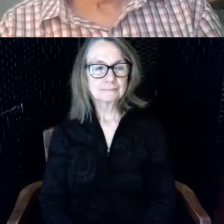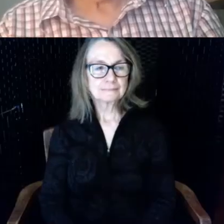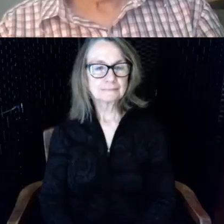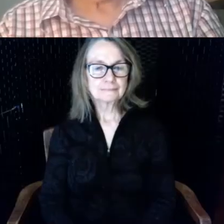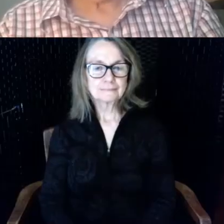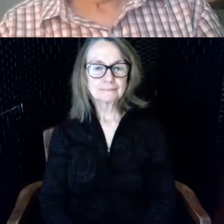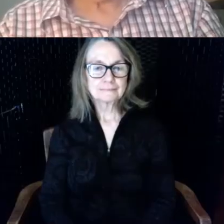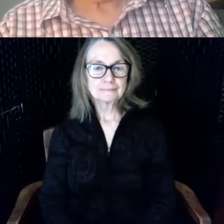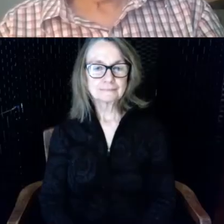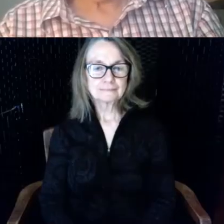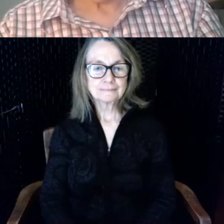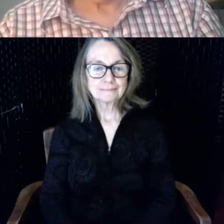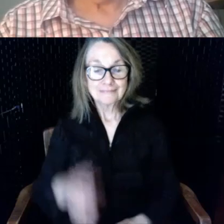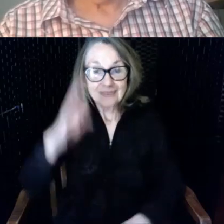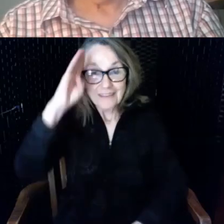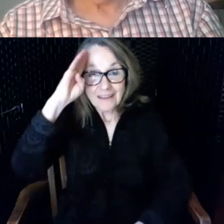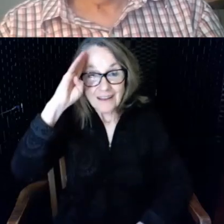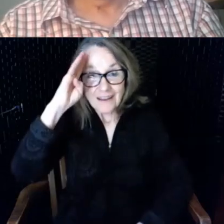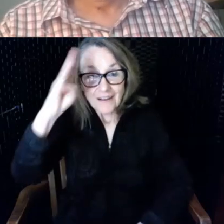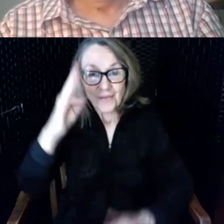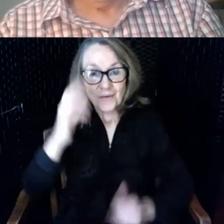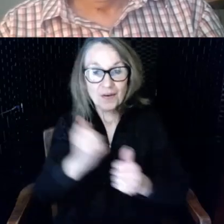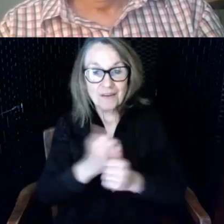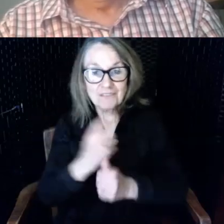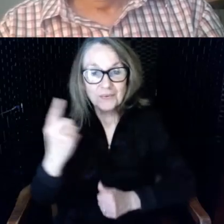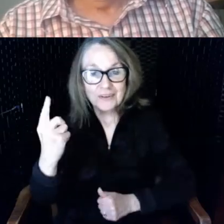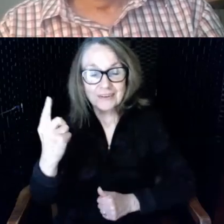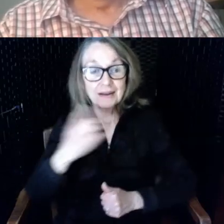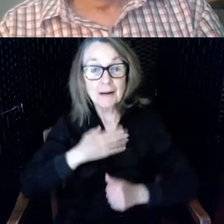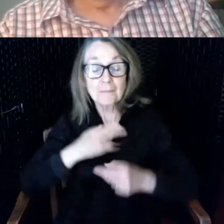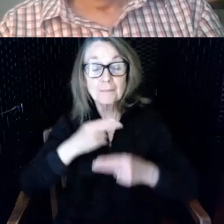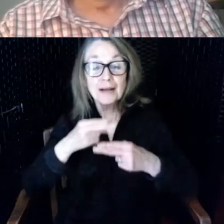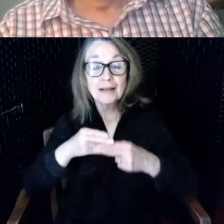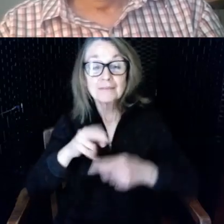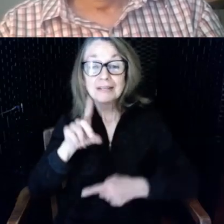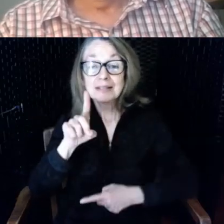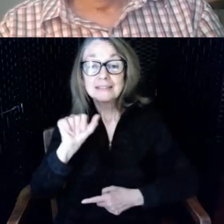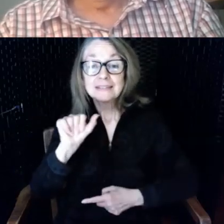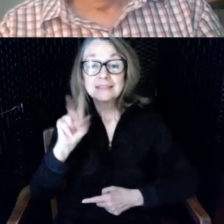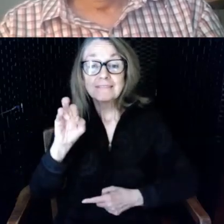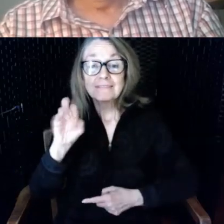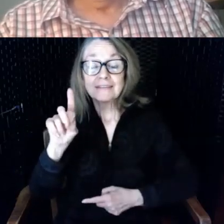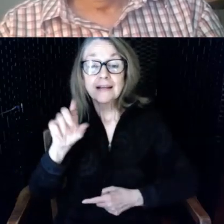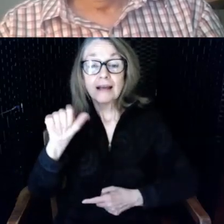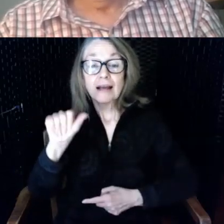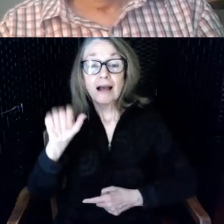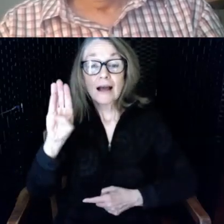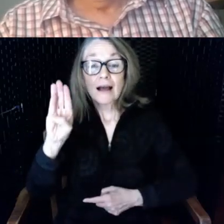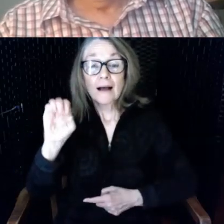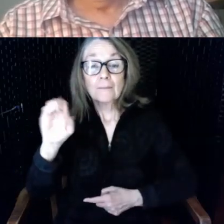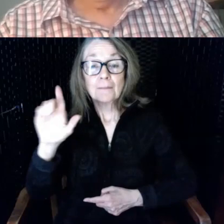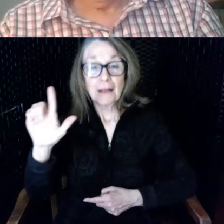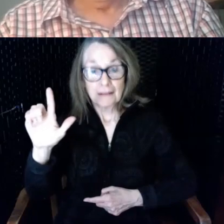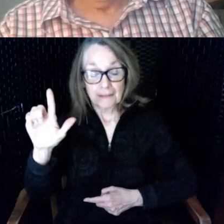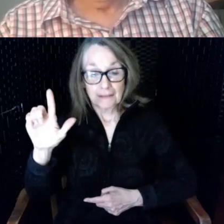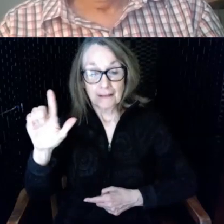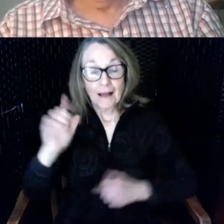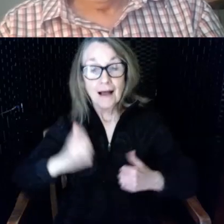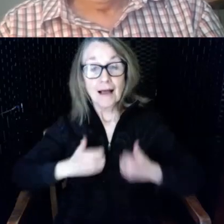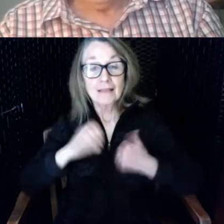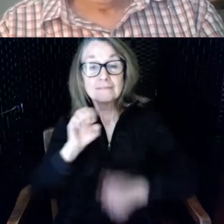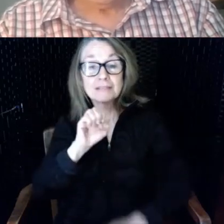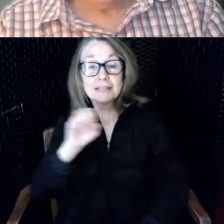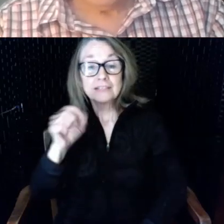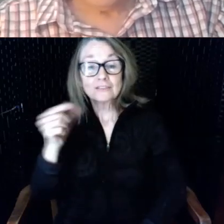hello everyone my name is David Abell I live in East Greenwich Rhode Island and